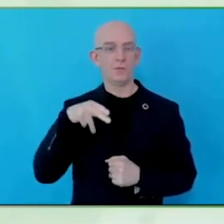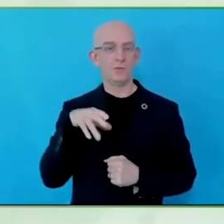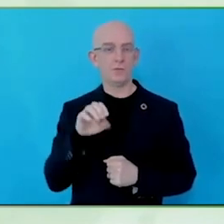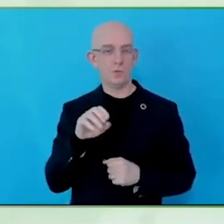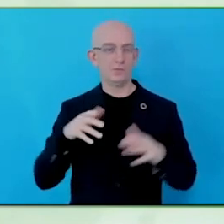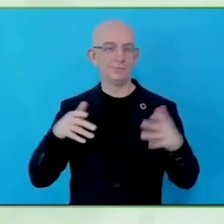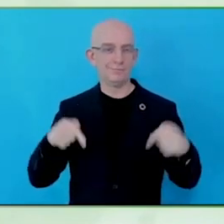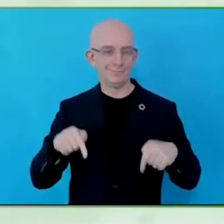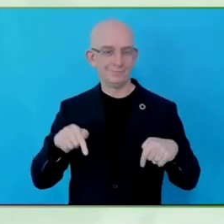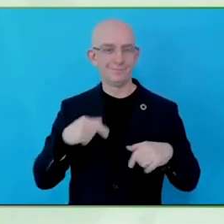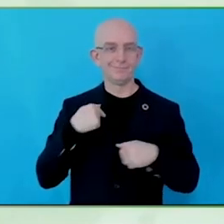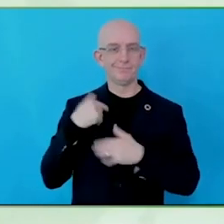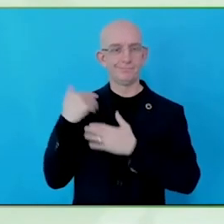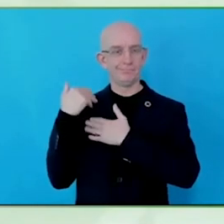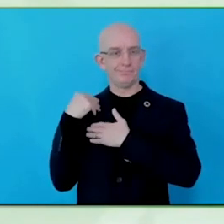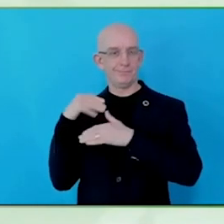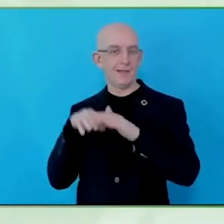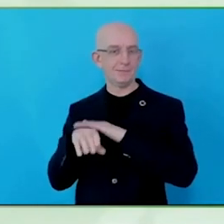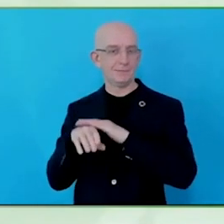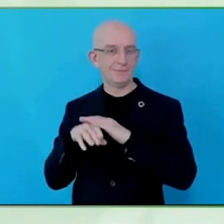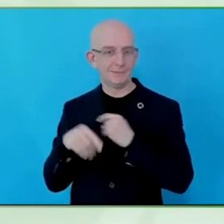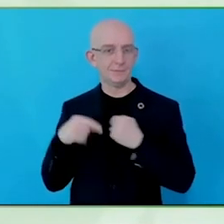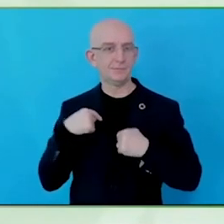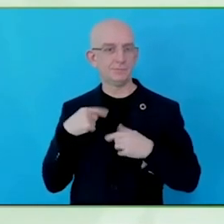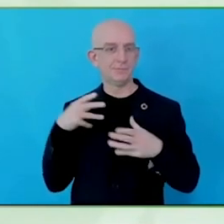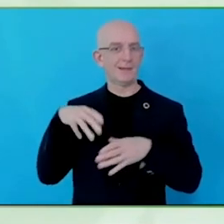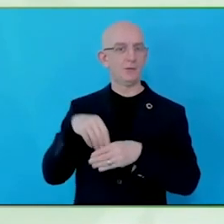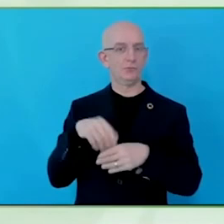from Open Inclusion, I am the founder and managing director of